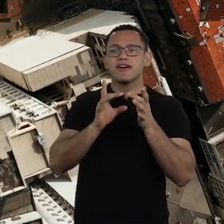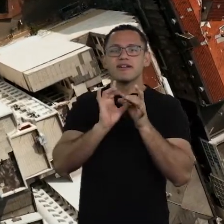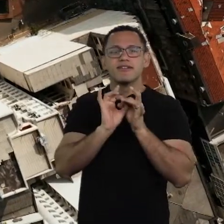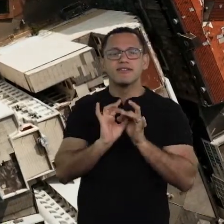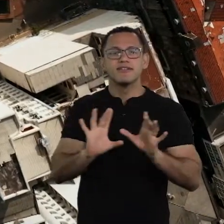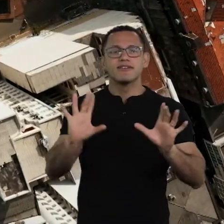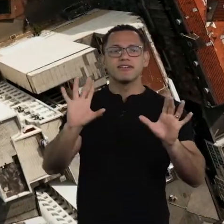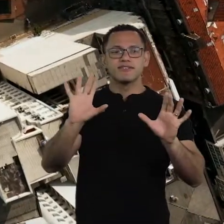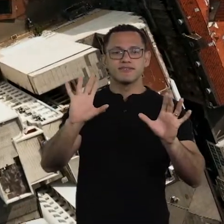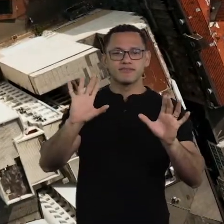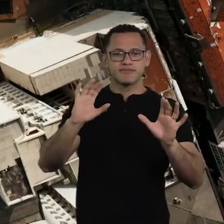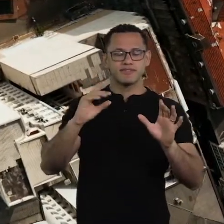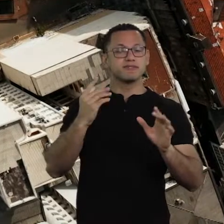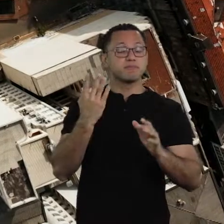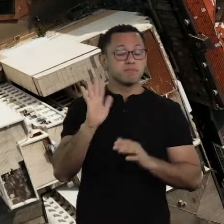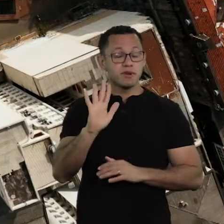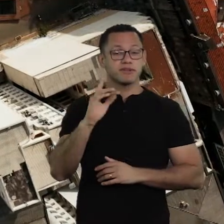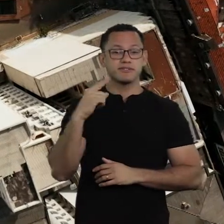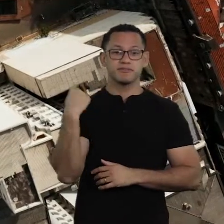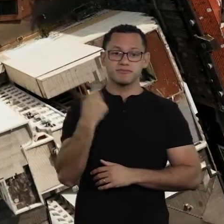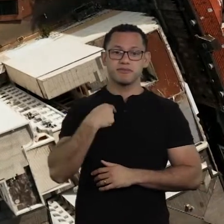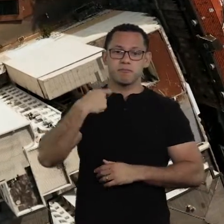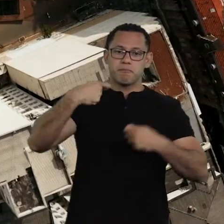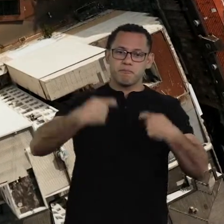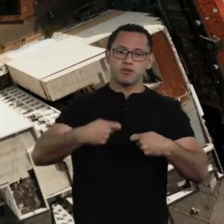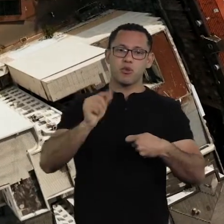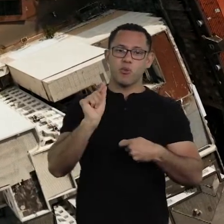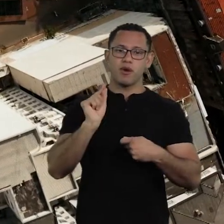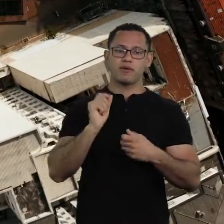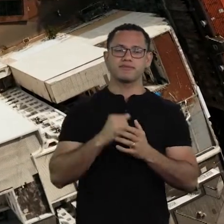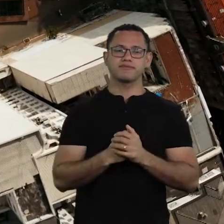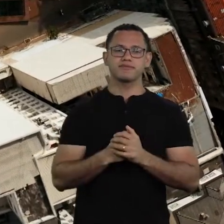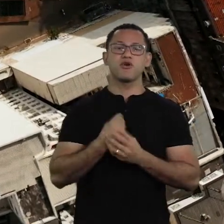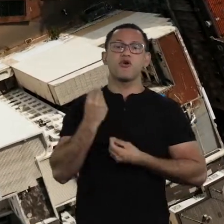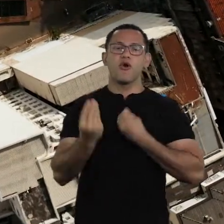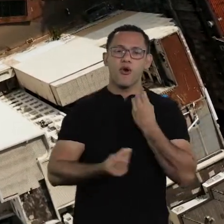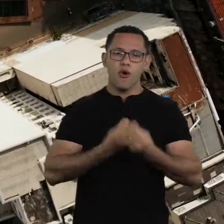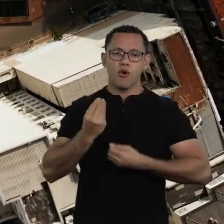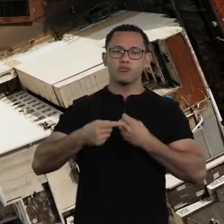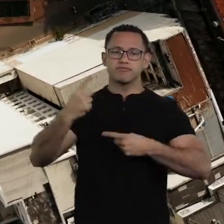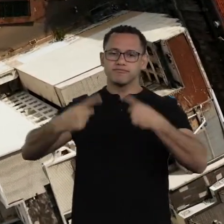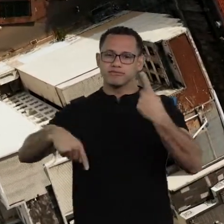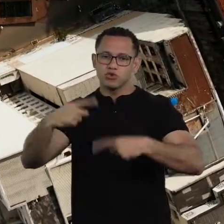if we have the necessary means for this political practice.